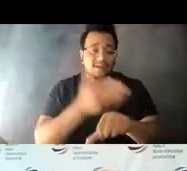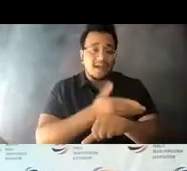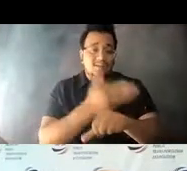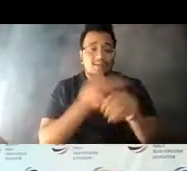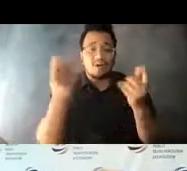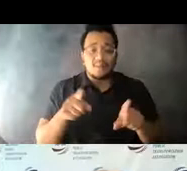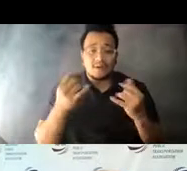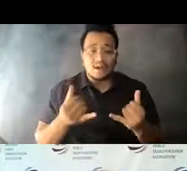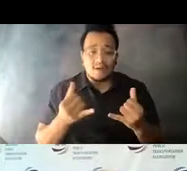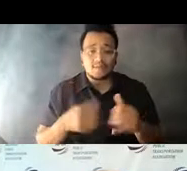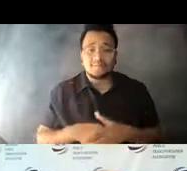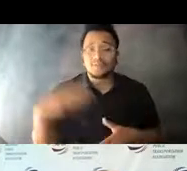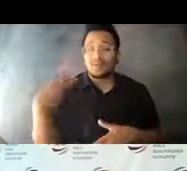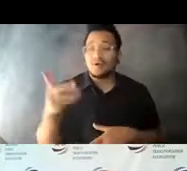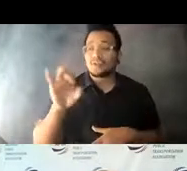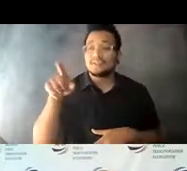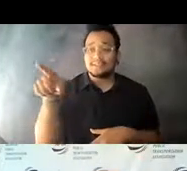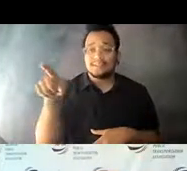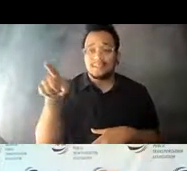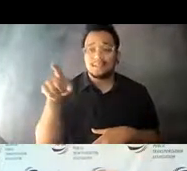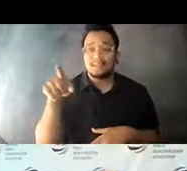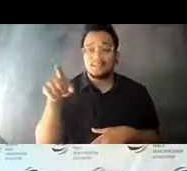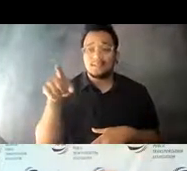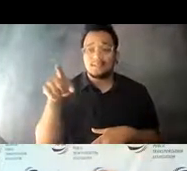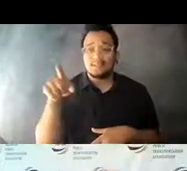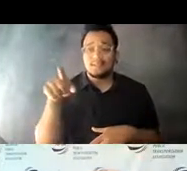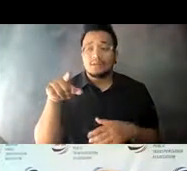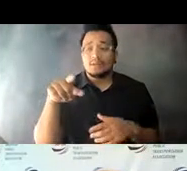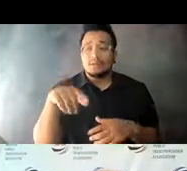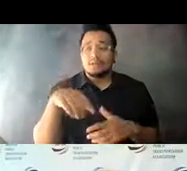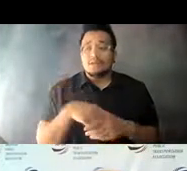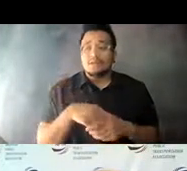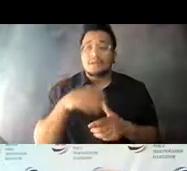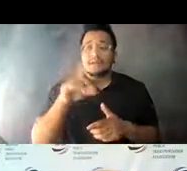14:14:06 In Washington, D.C., Ramada and D.C. government have continued to build up curb